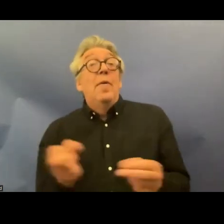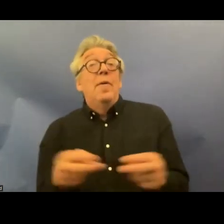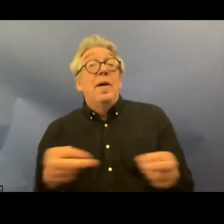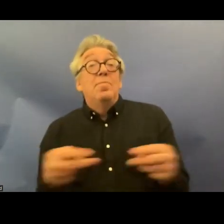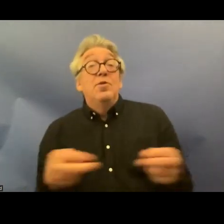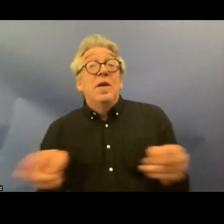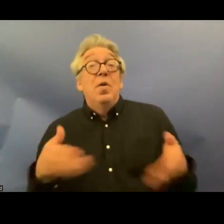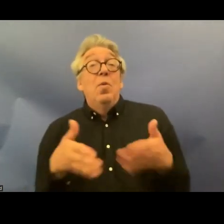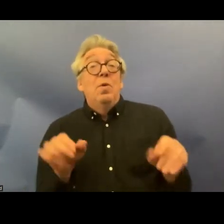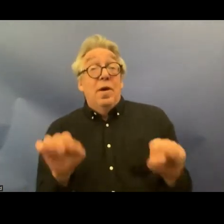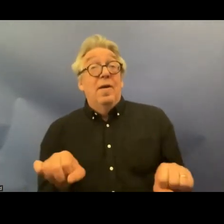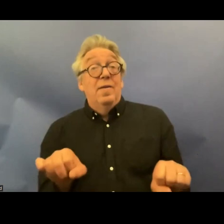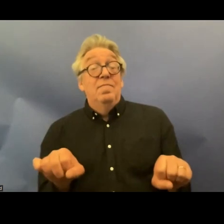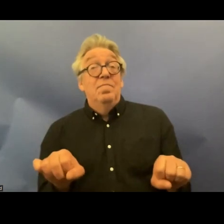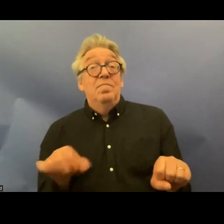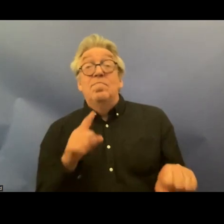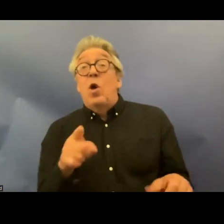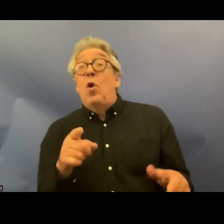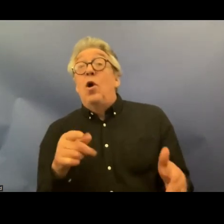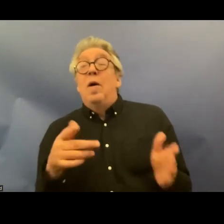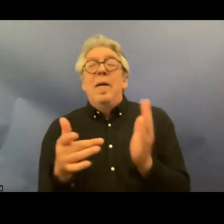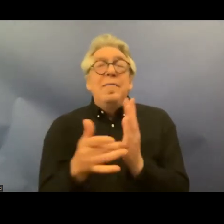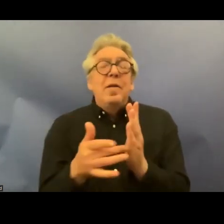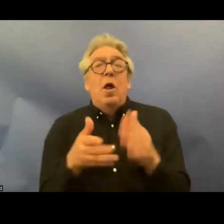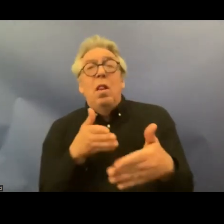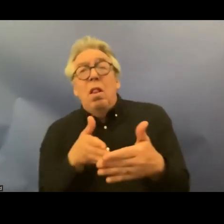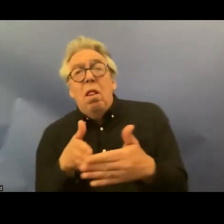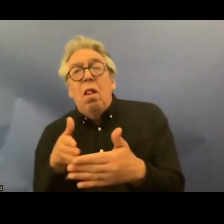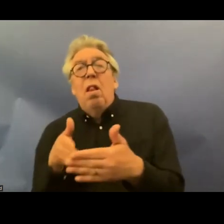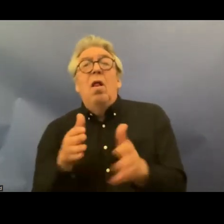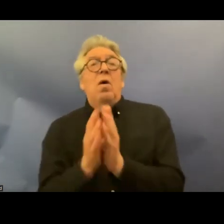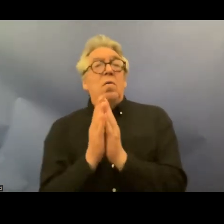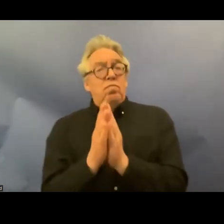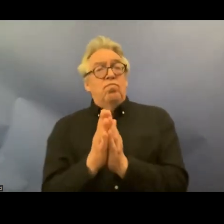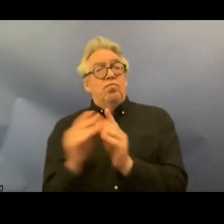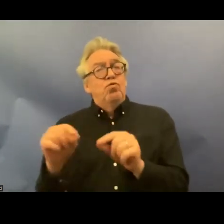use the chat box to communicate with our colleagues who will help you